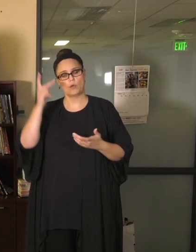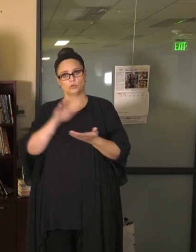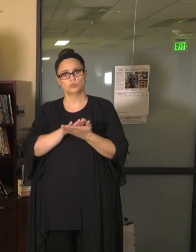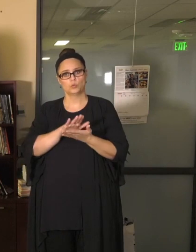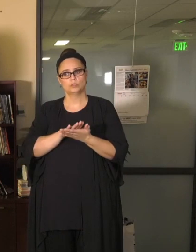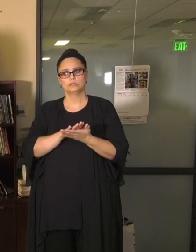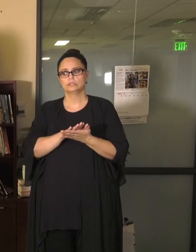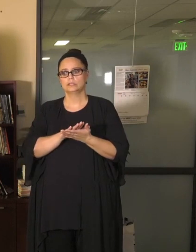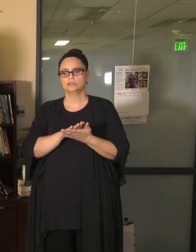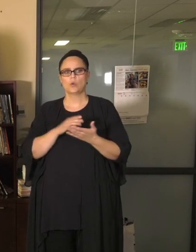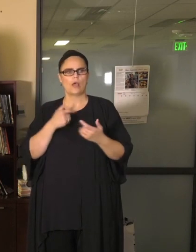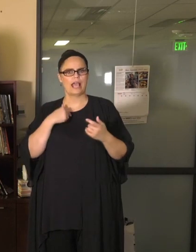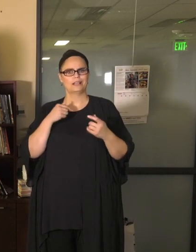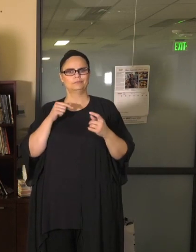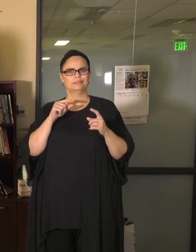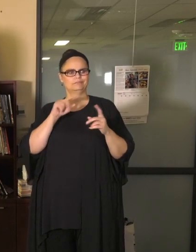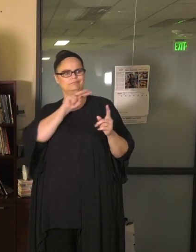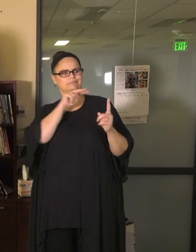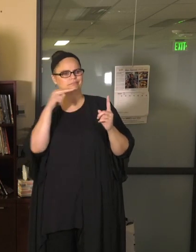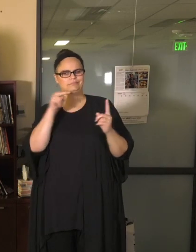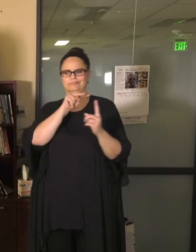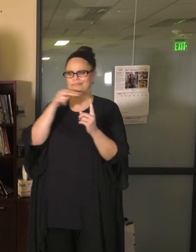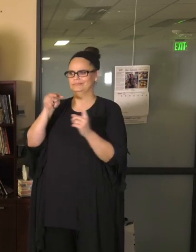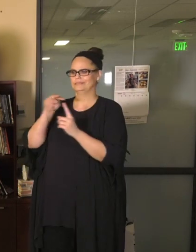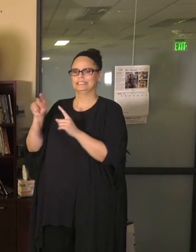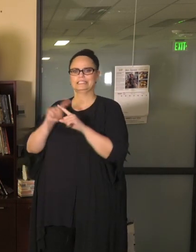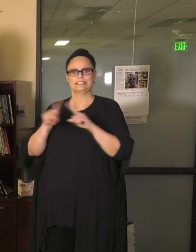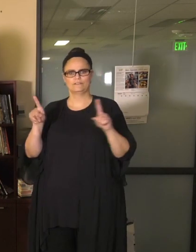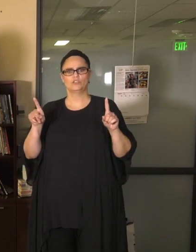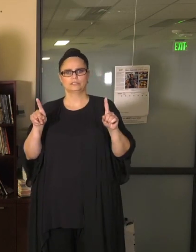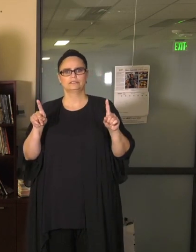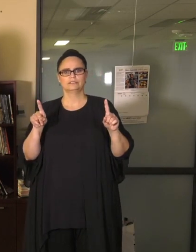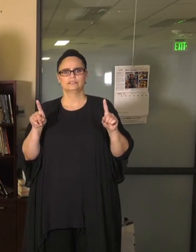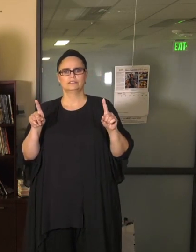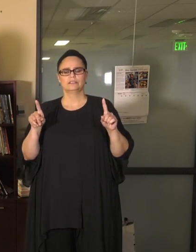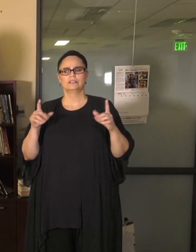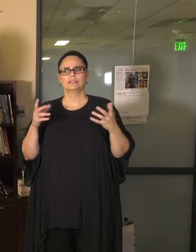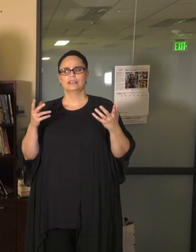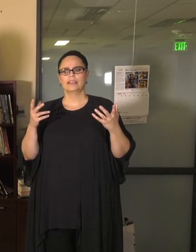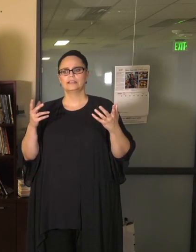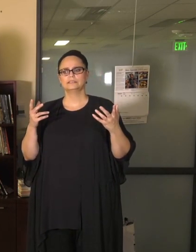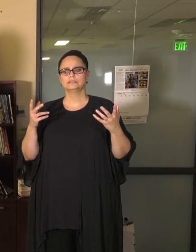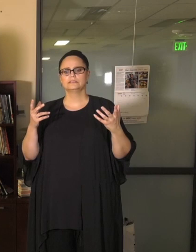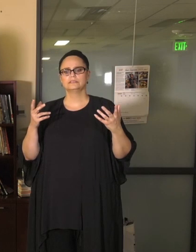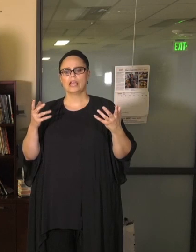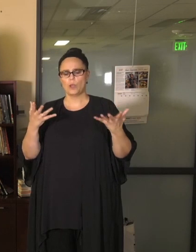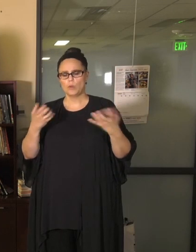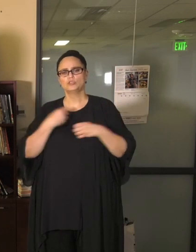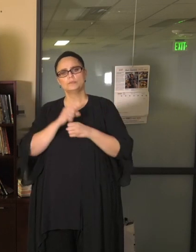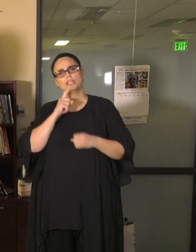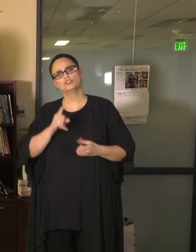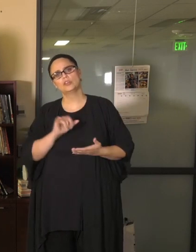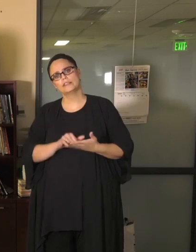and I want to serve you the best way possible and that starts with making sure that your kids are safe, that they're